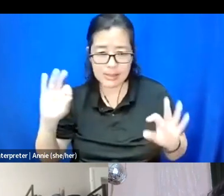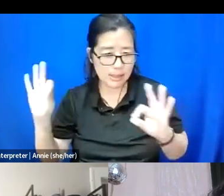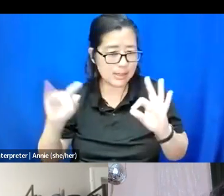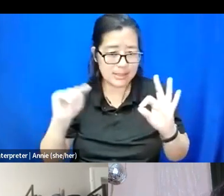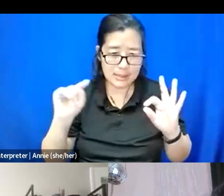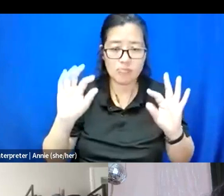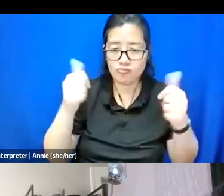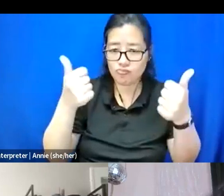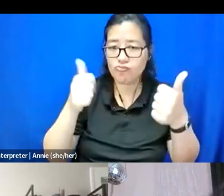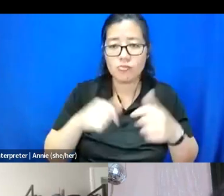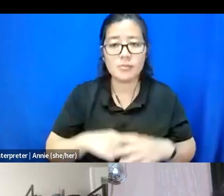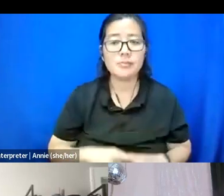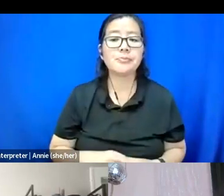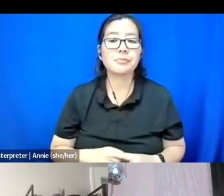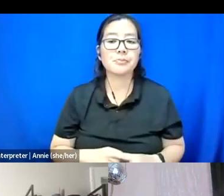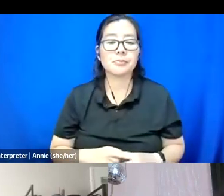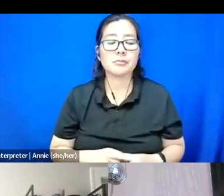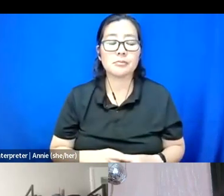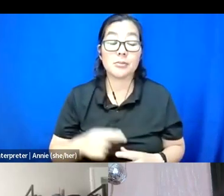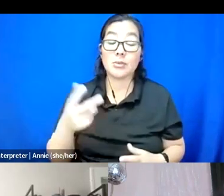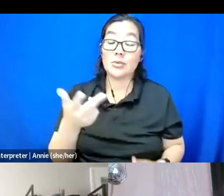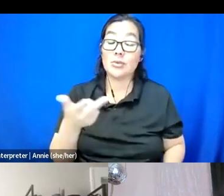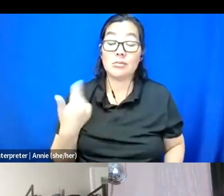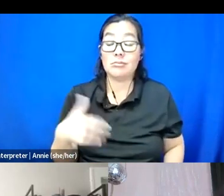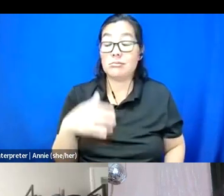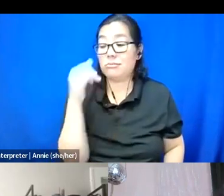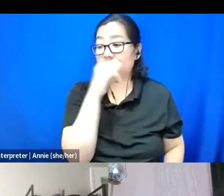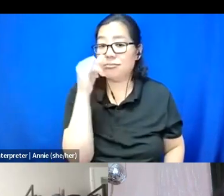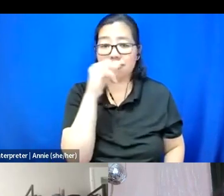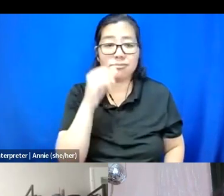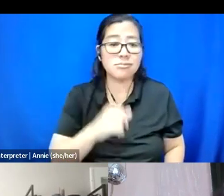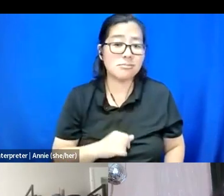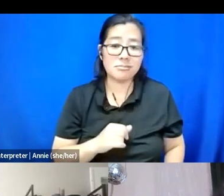Wow, what a way to just kick this off.